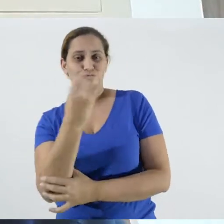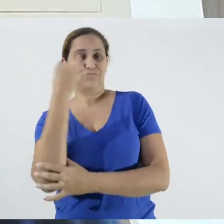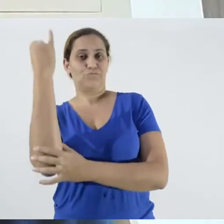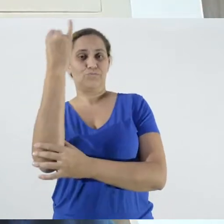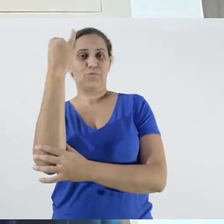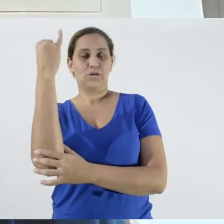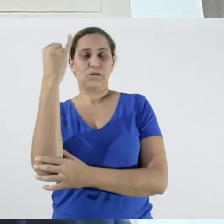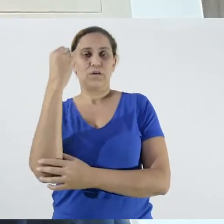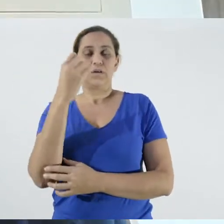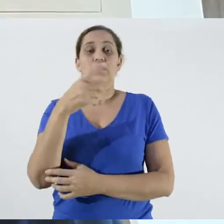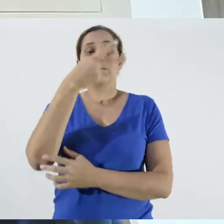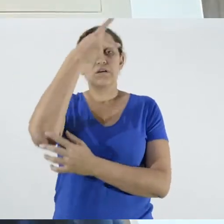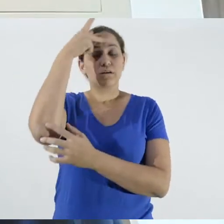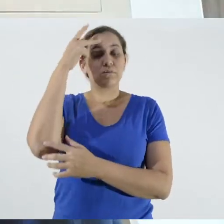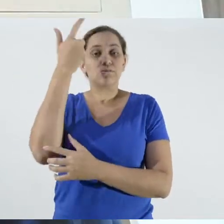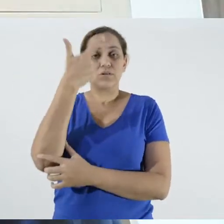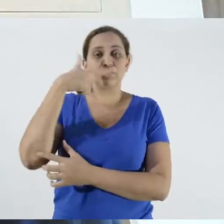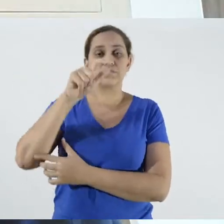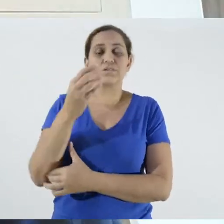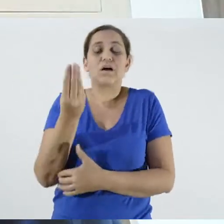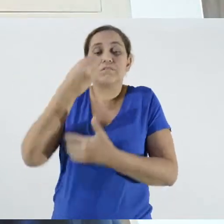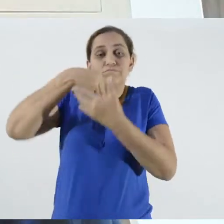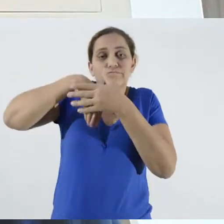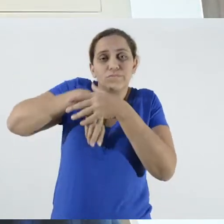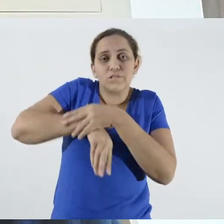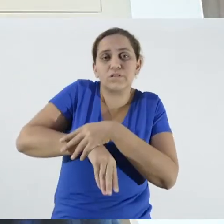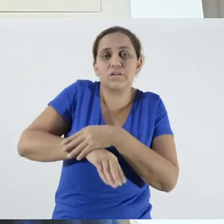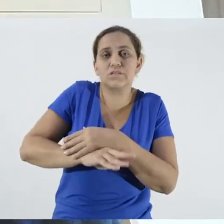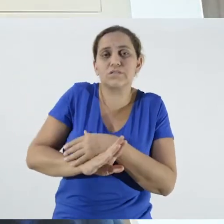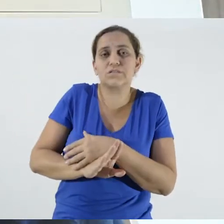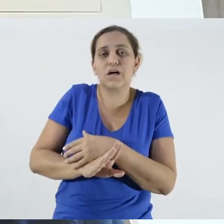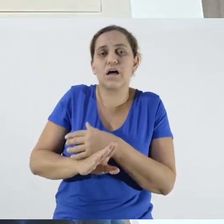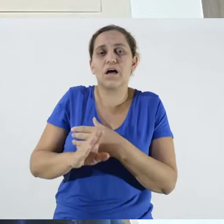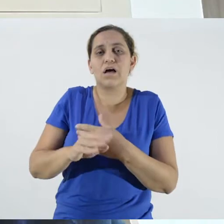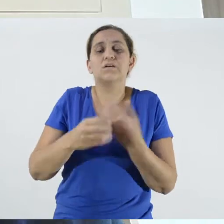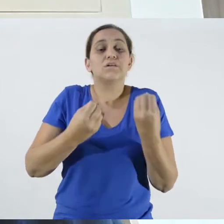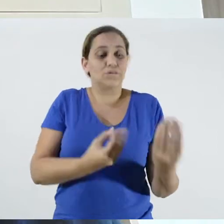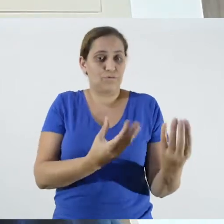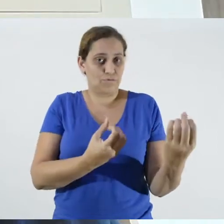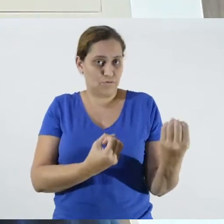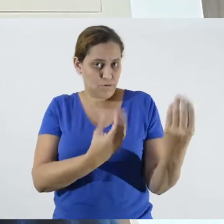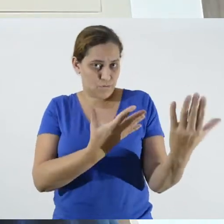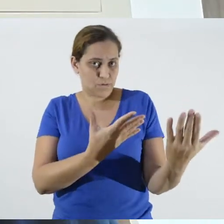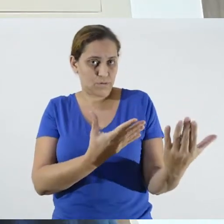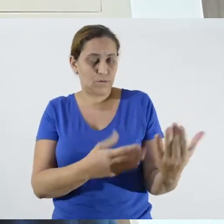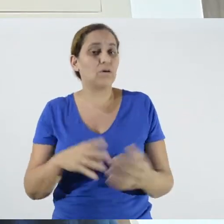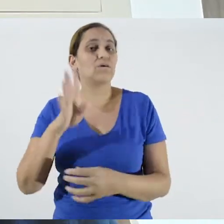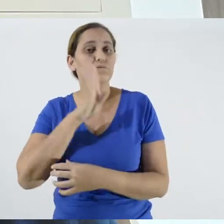this information and this knowledge that we are taking